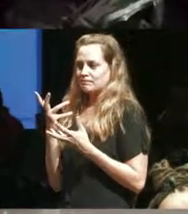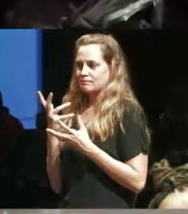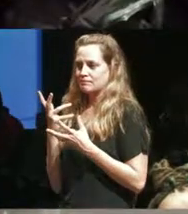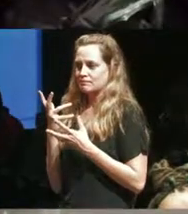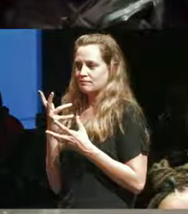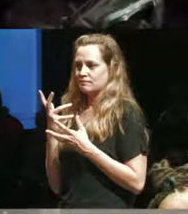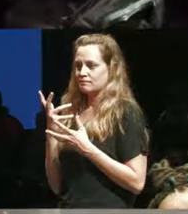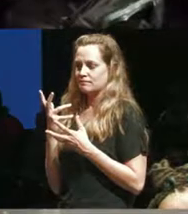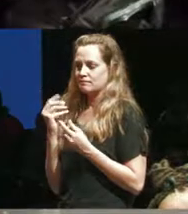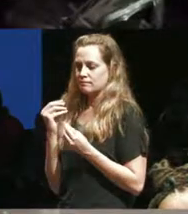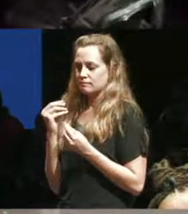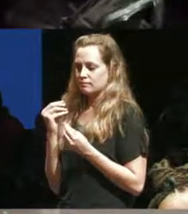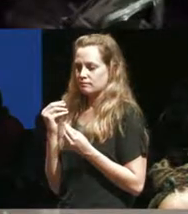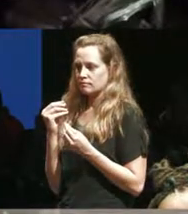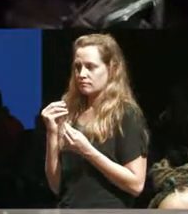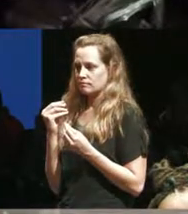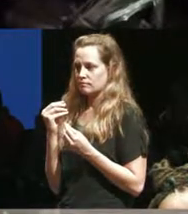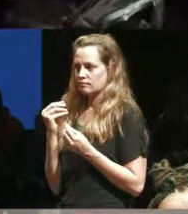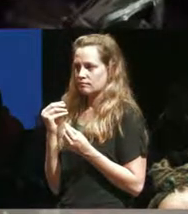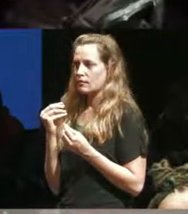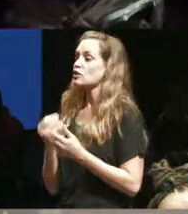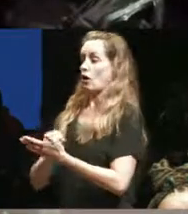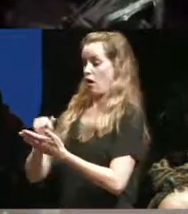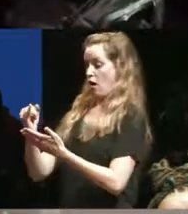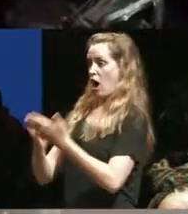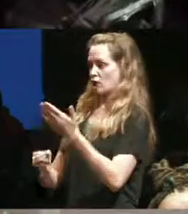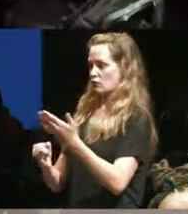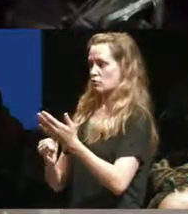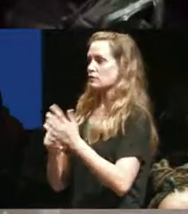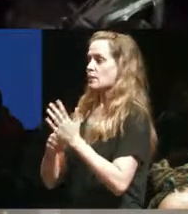for an artist who who can't read who wants to be an actor you figure out ways